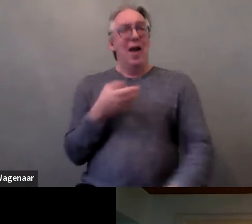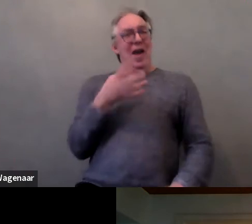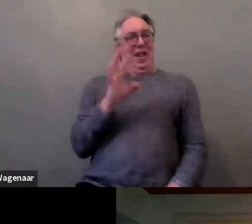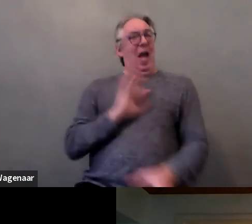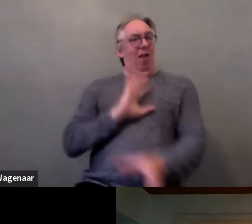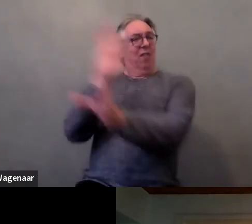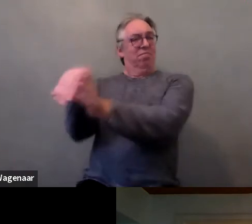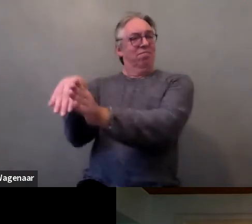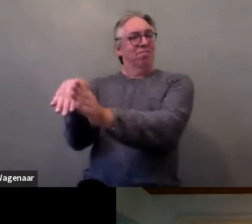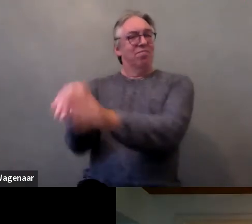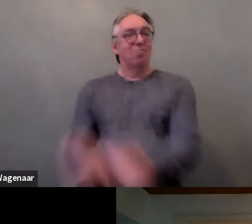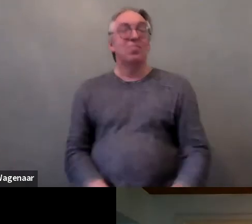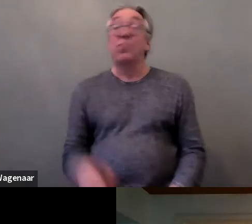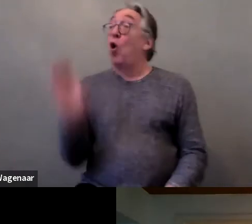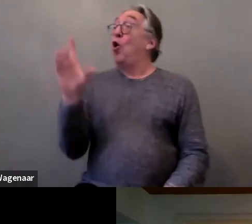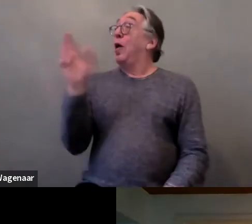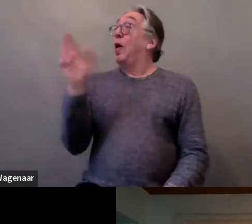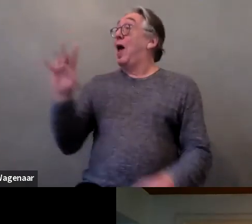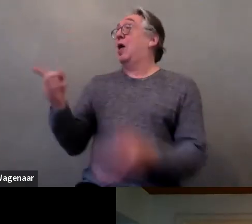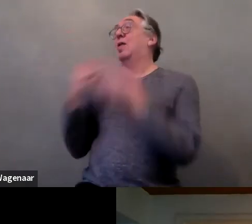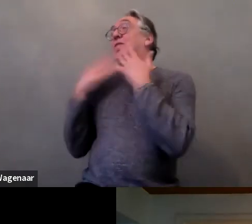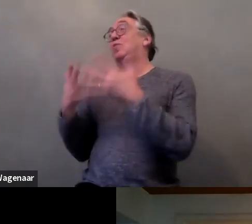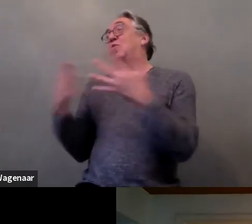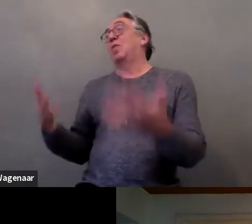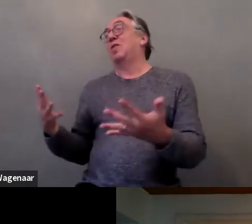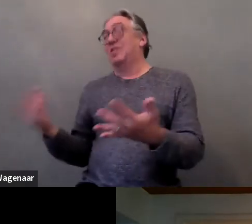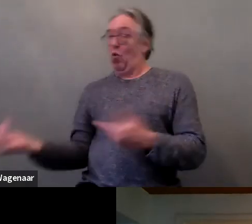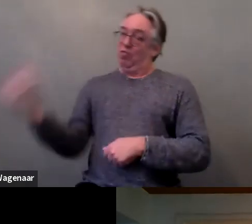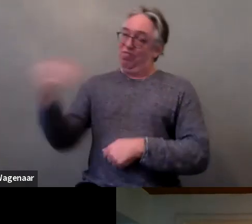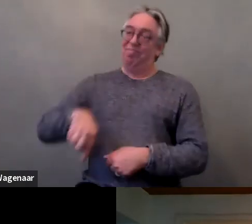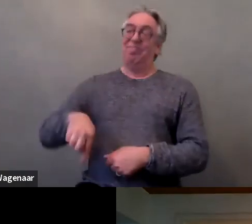So Claire, thank you so much for being here with us today.